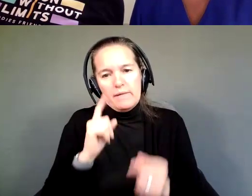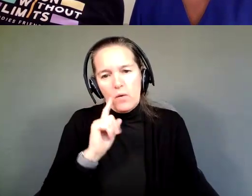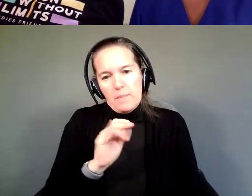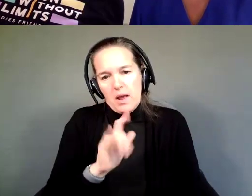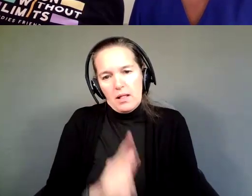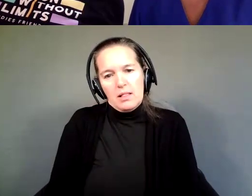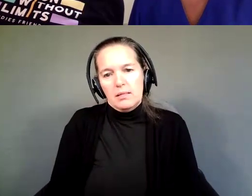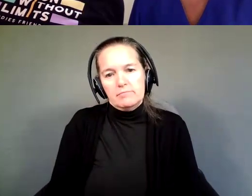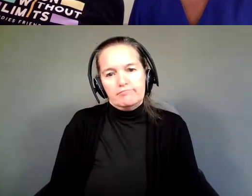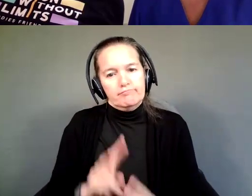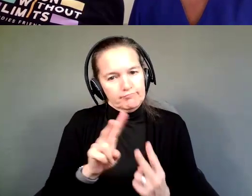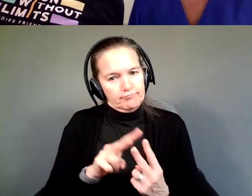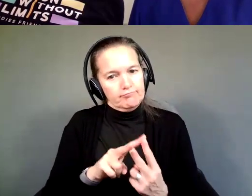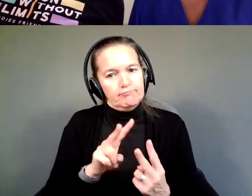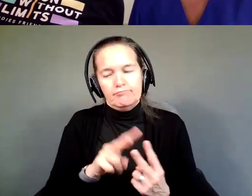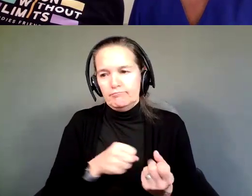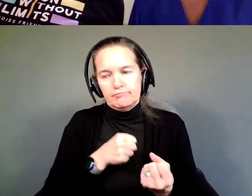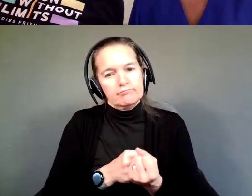So, I think those are important.